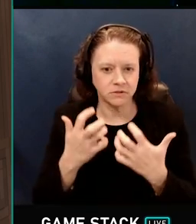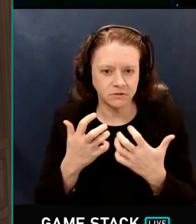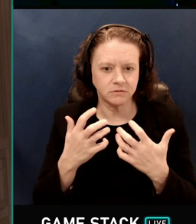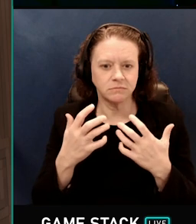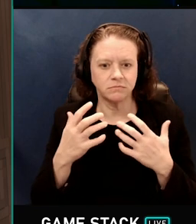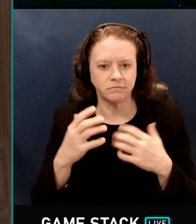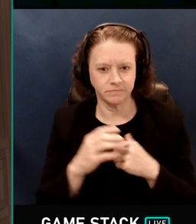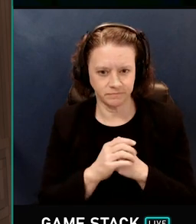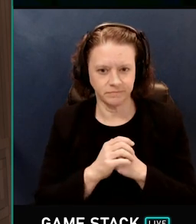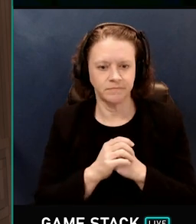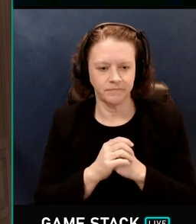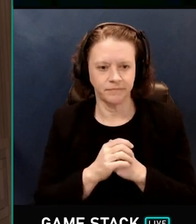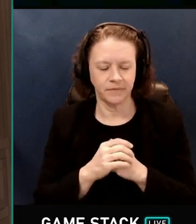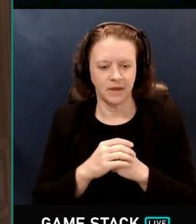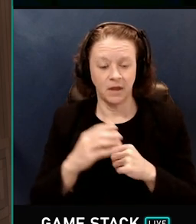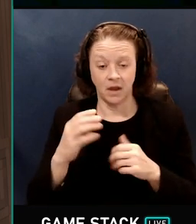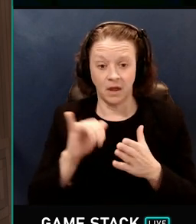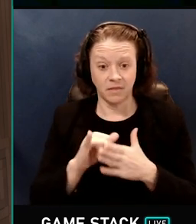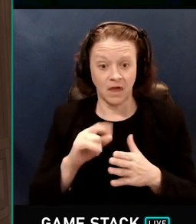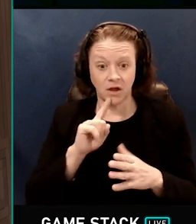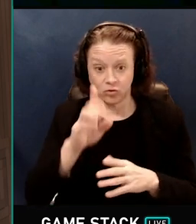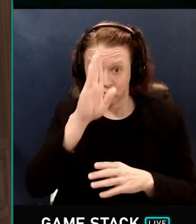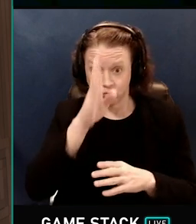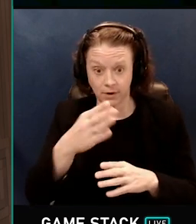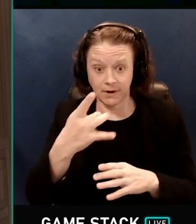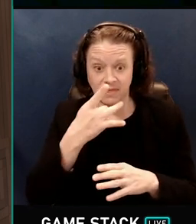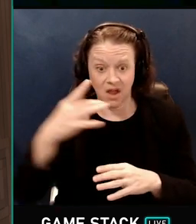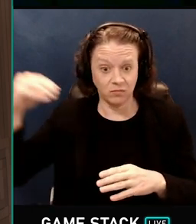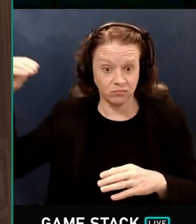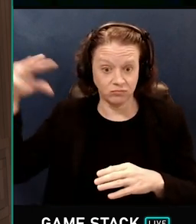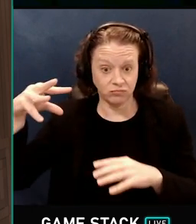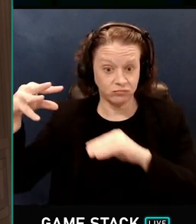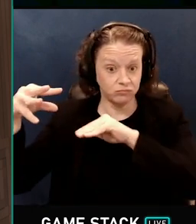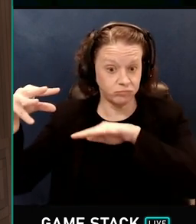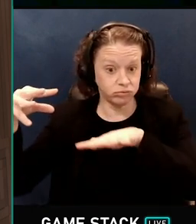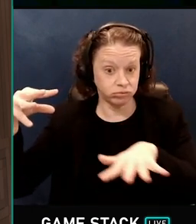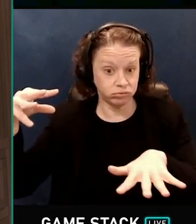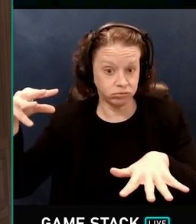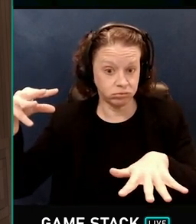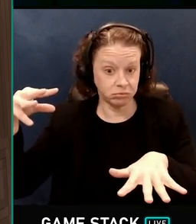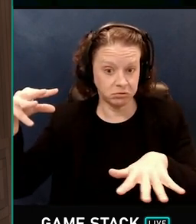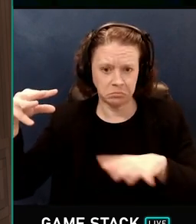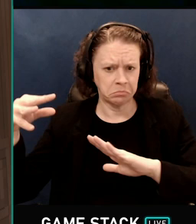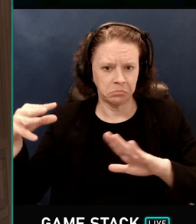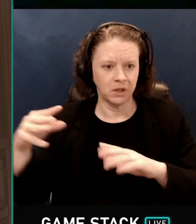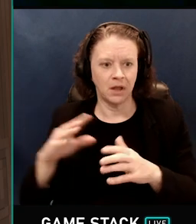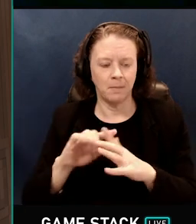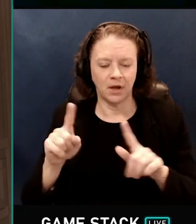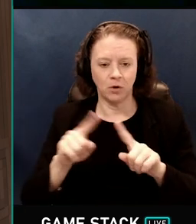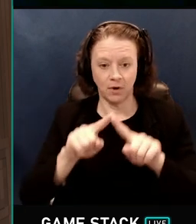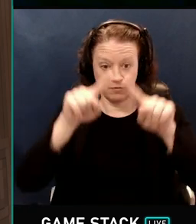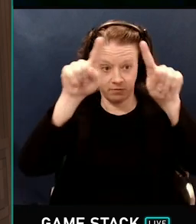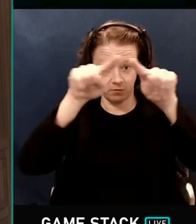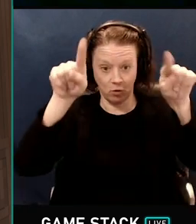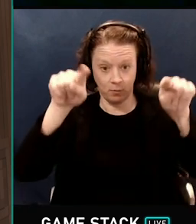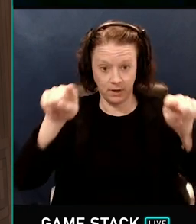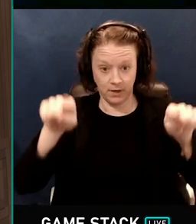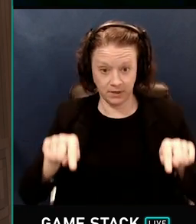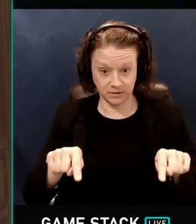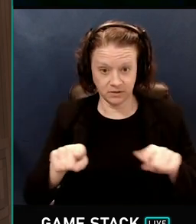And the shadow's not cast from any direct light source, it's cast from these openings here, which are just letting in some daylight,